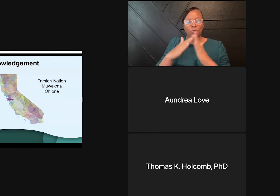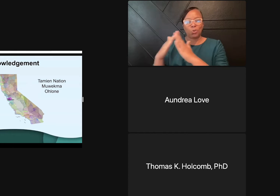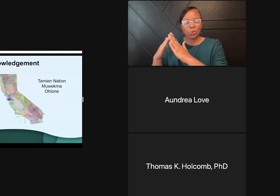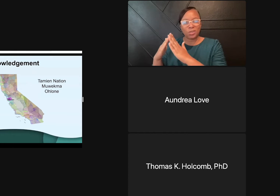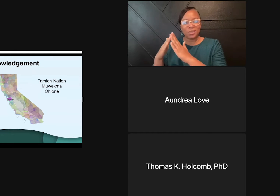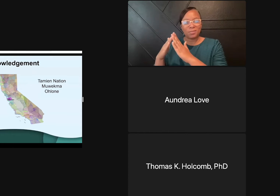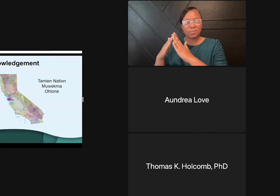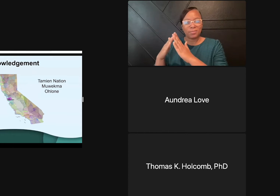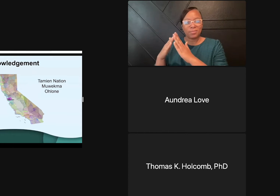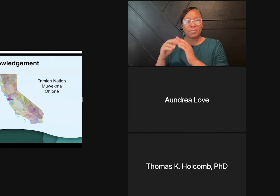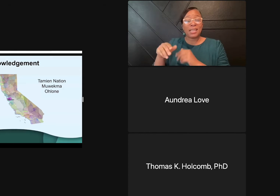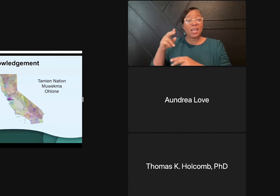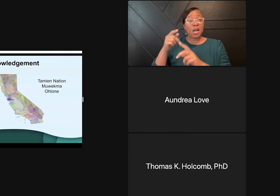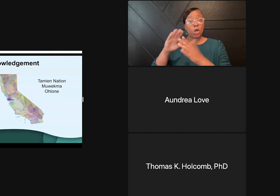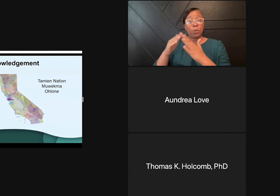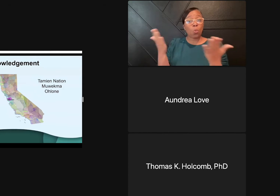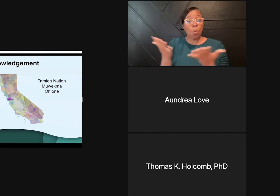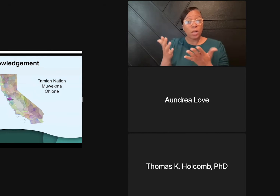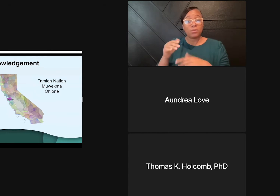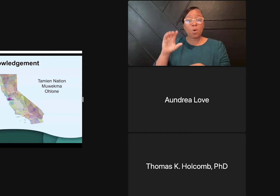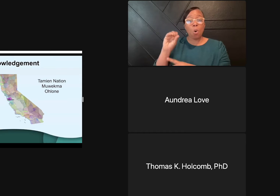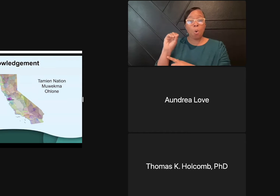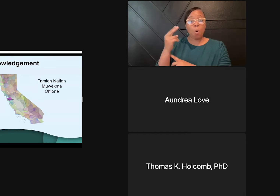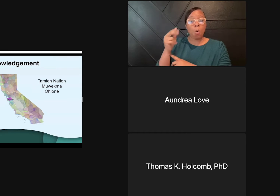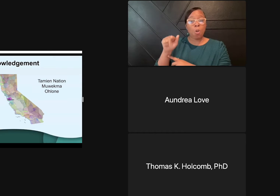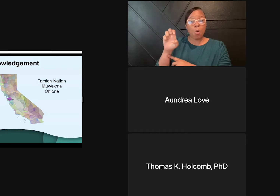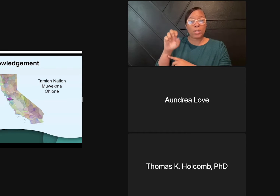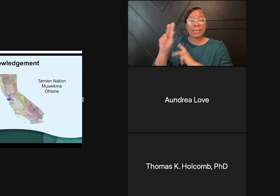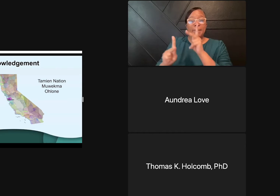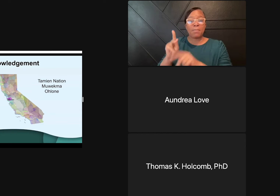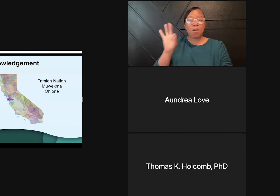These are the names identified with the Indigenous communities.